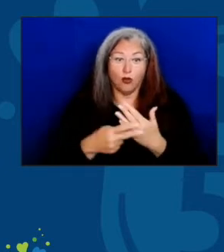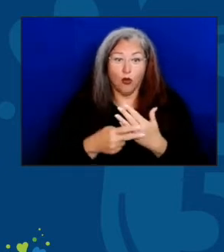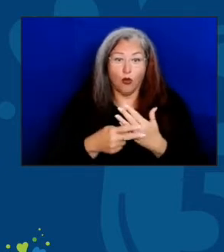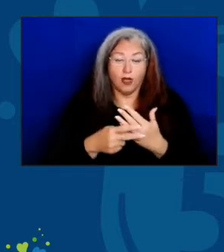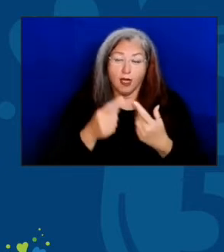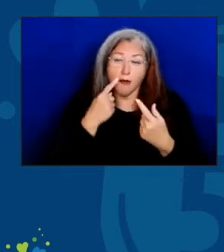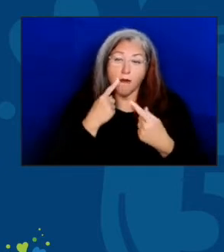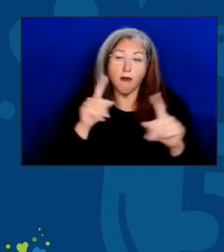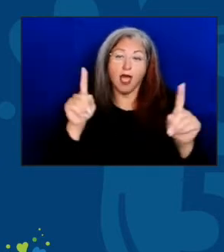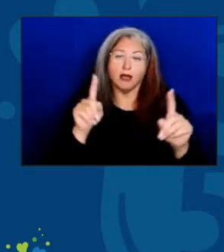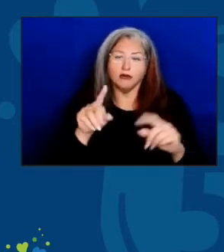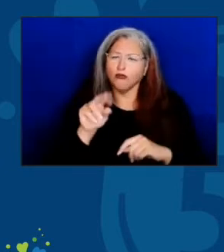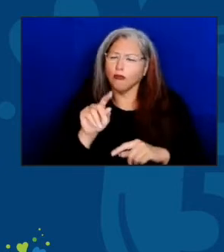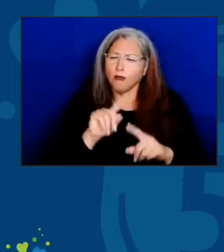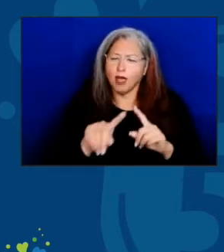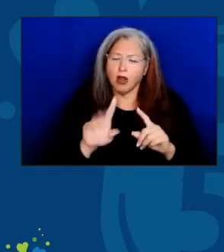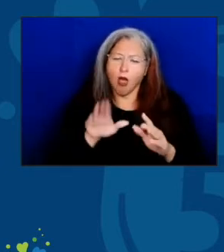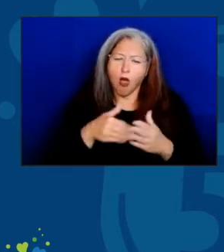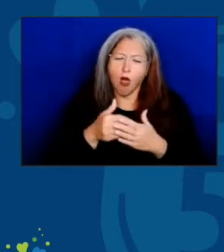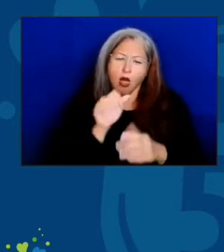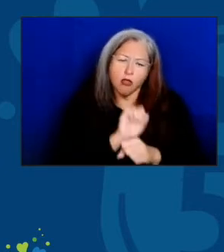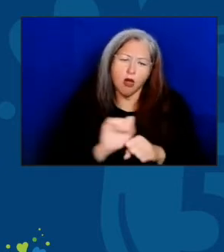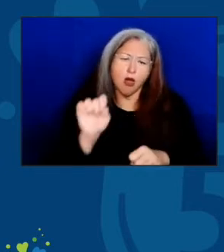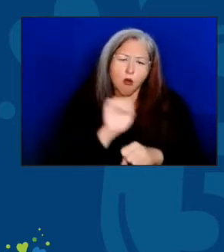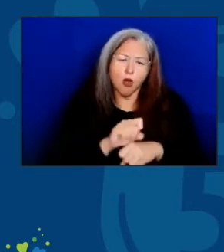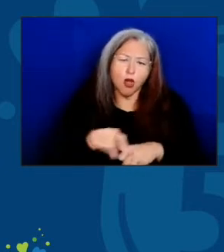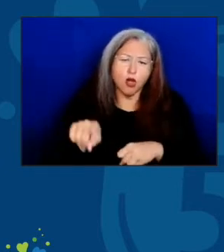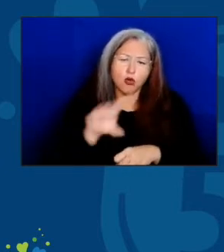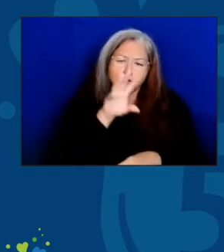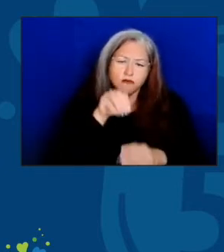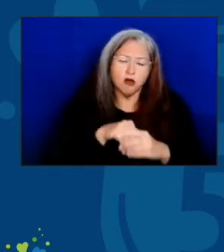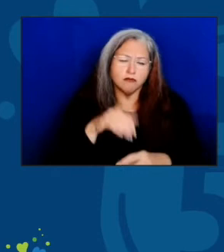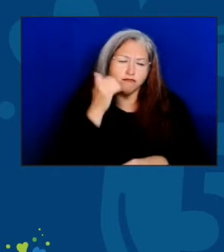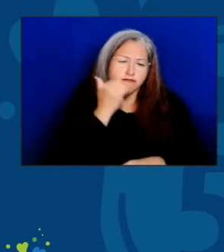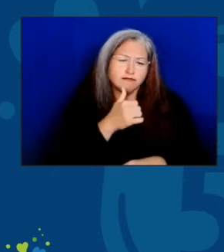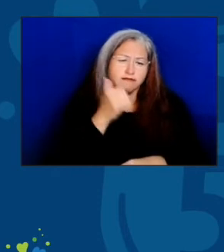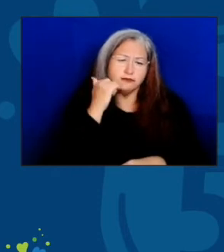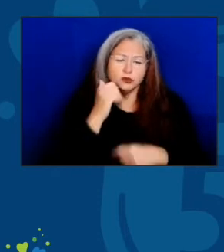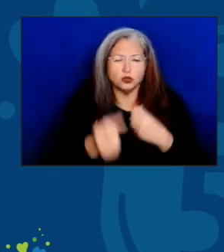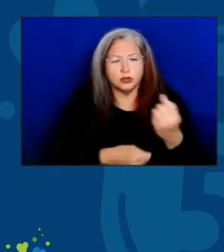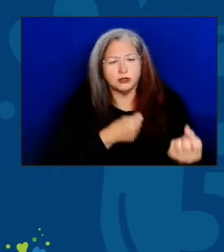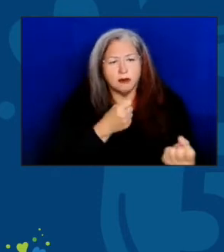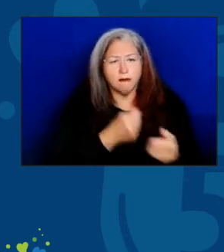but the work that all of you do each and every day to support older adults in your communities.